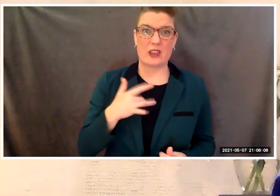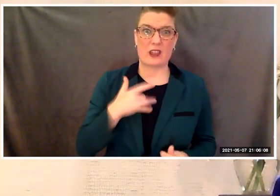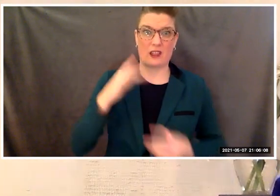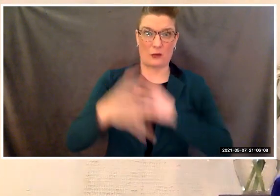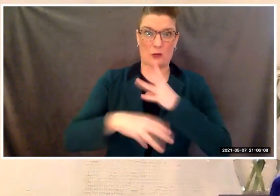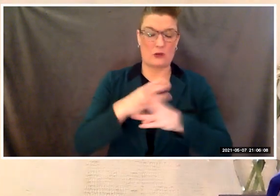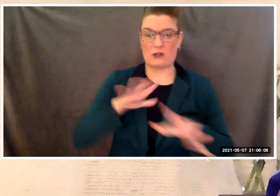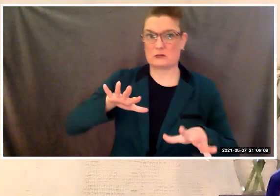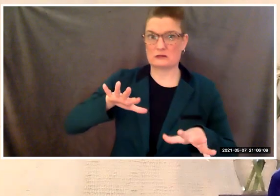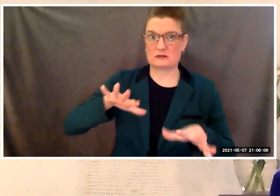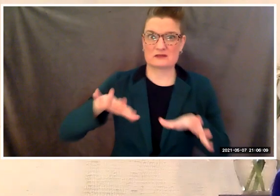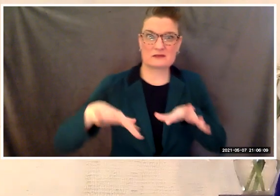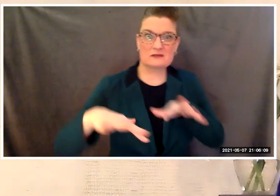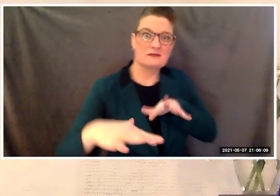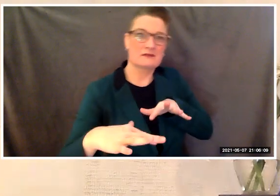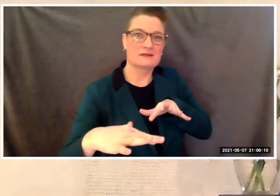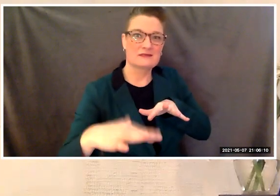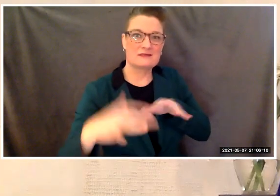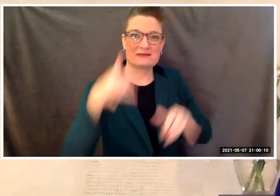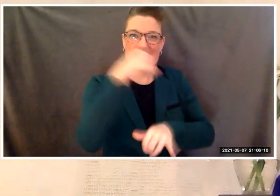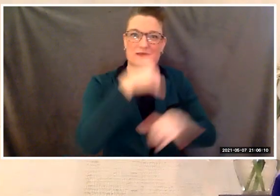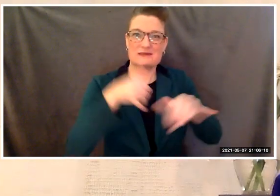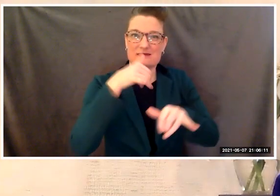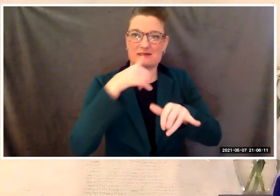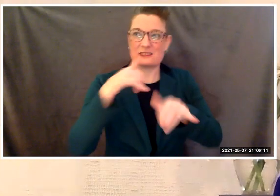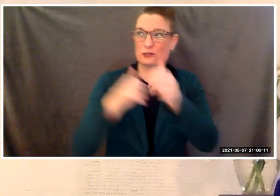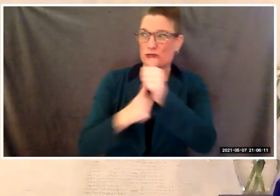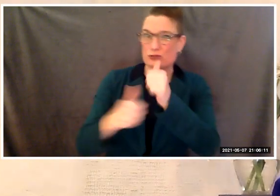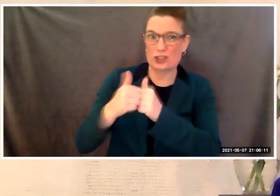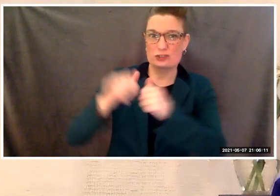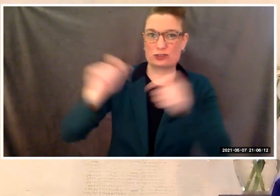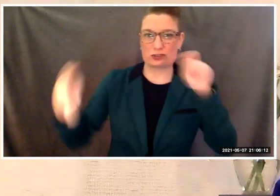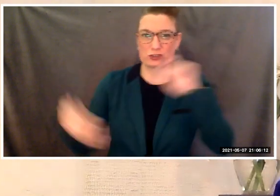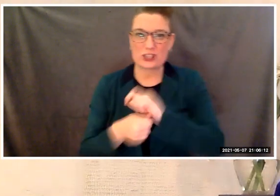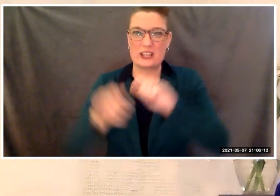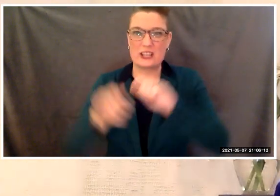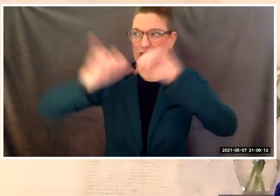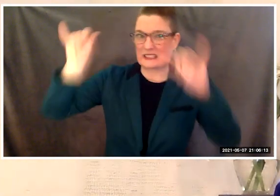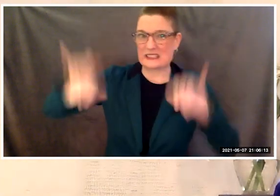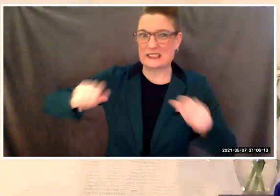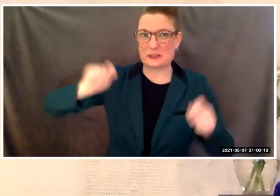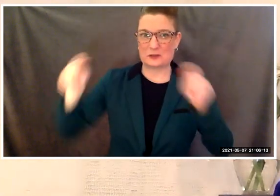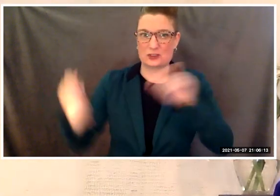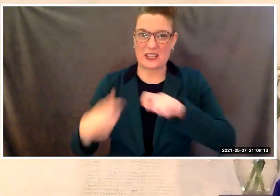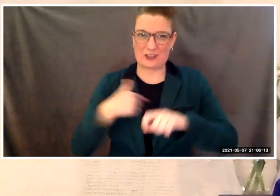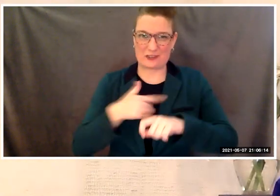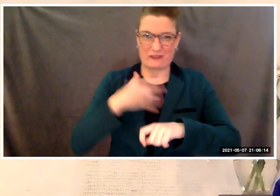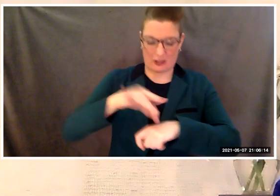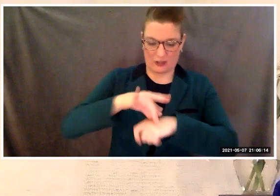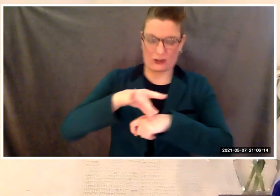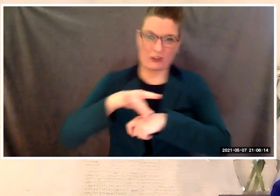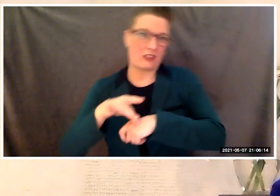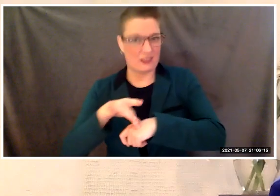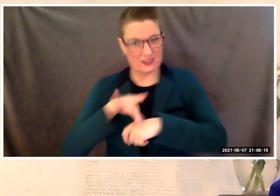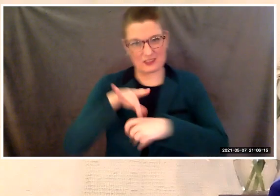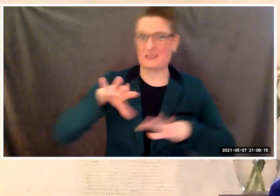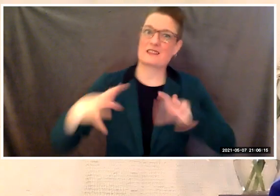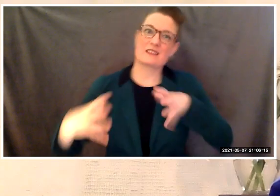of structural and systemic change shifting beneath us as our country engages